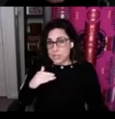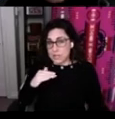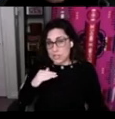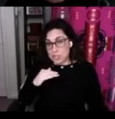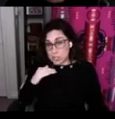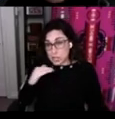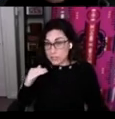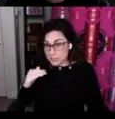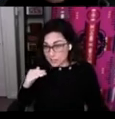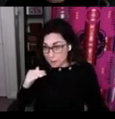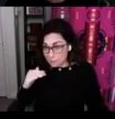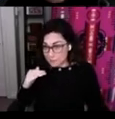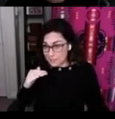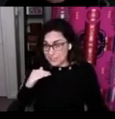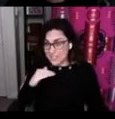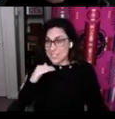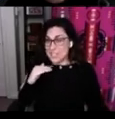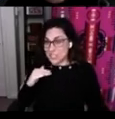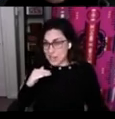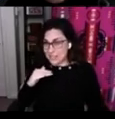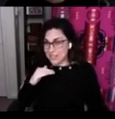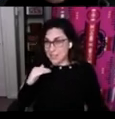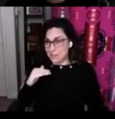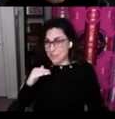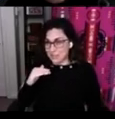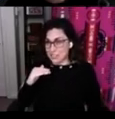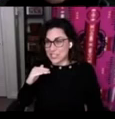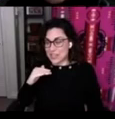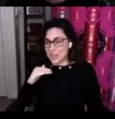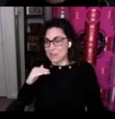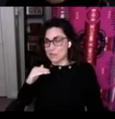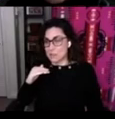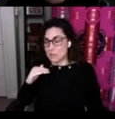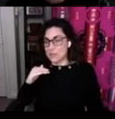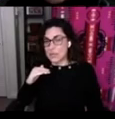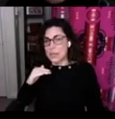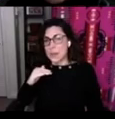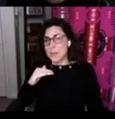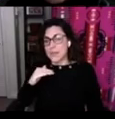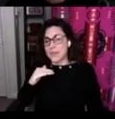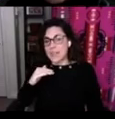that's just enough to teach at the level that they're teaching at in the schools but then